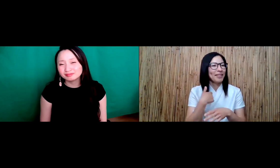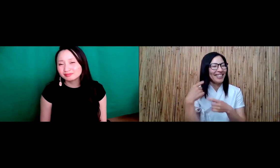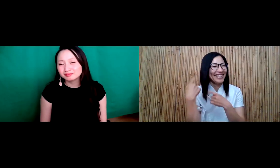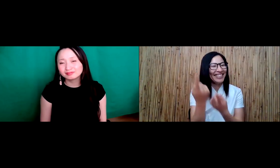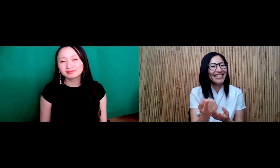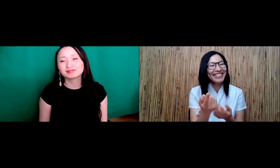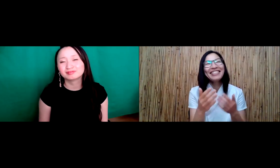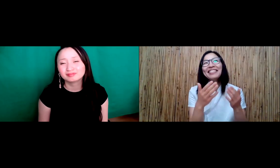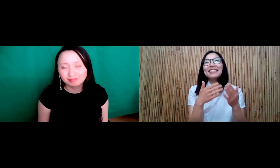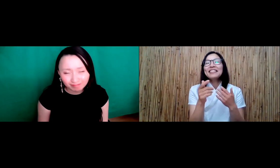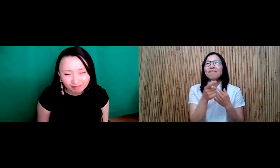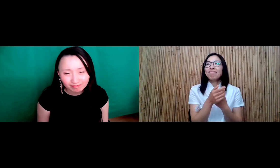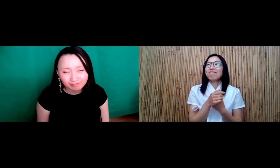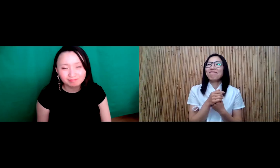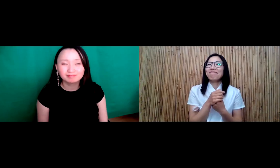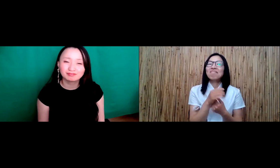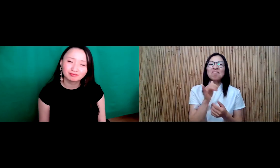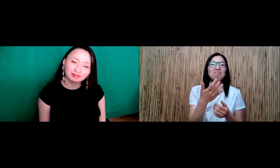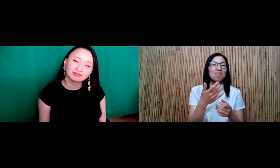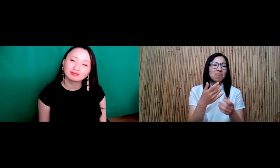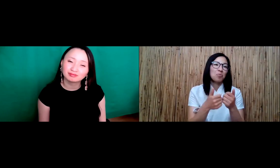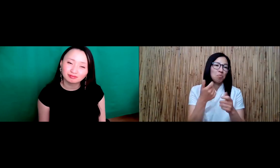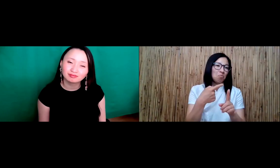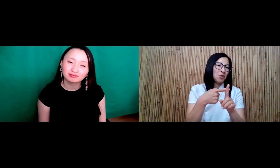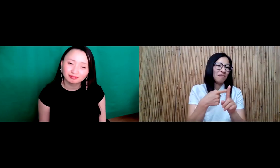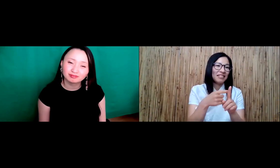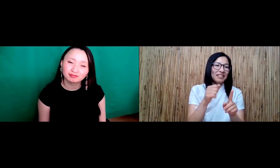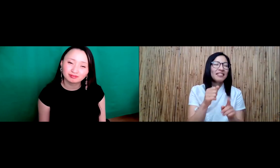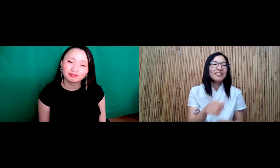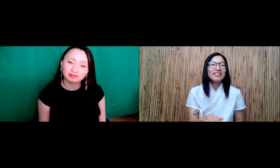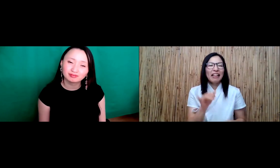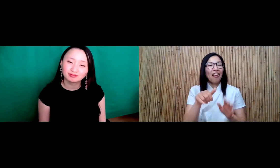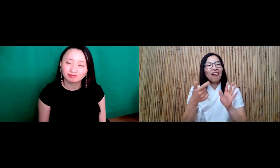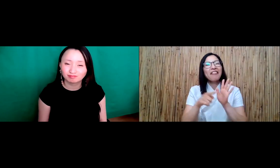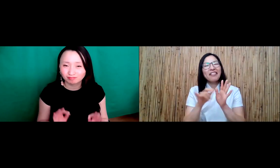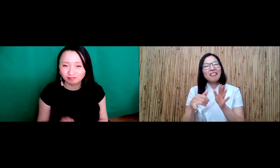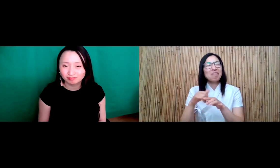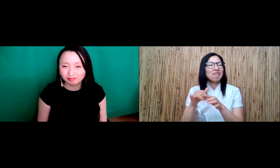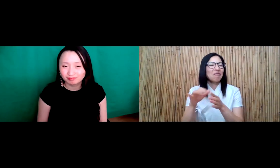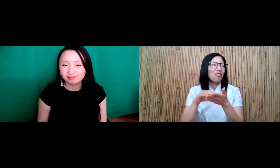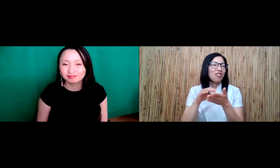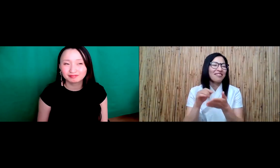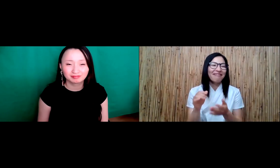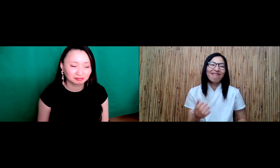You know, and so that's, you know, something that, you know, has been a bother to me sometimes